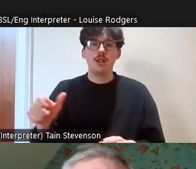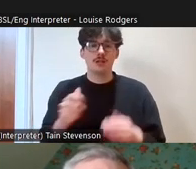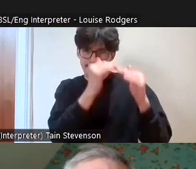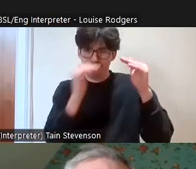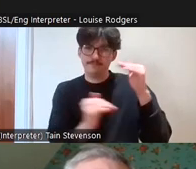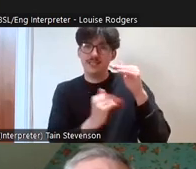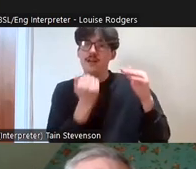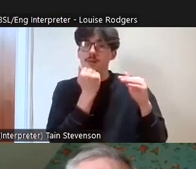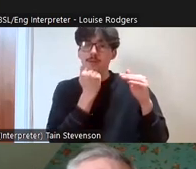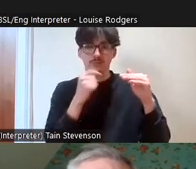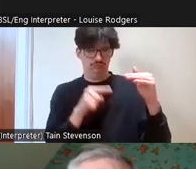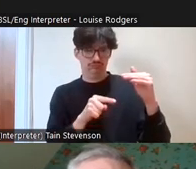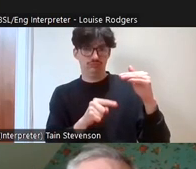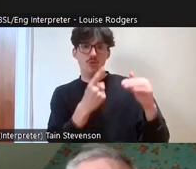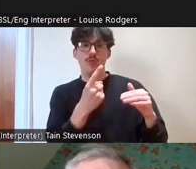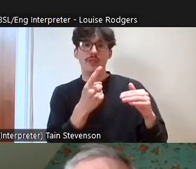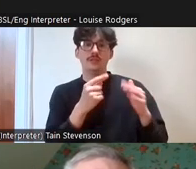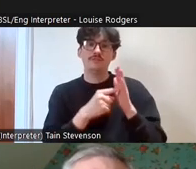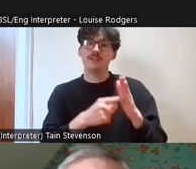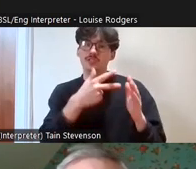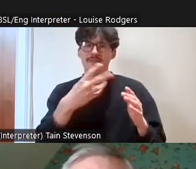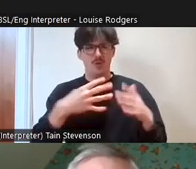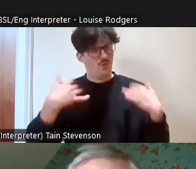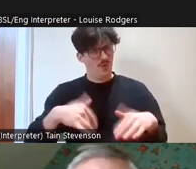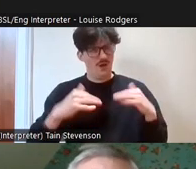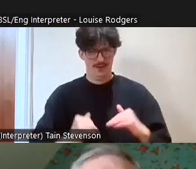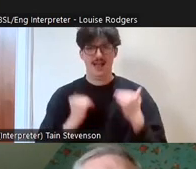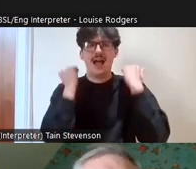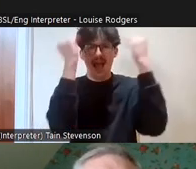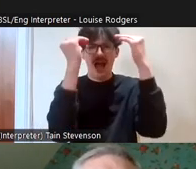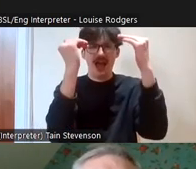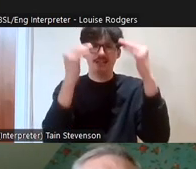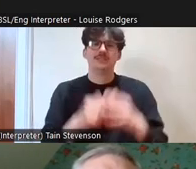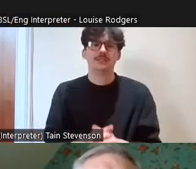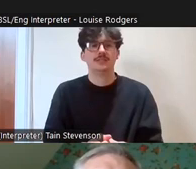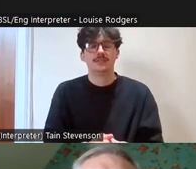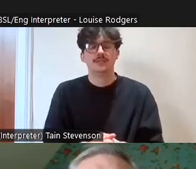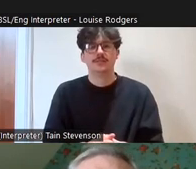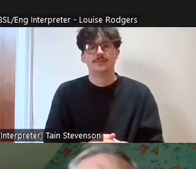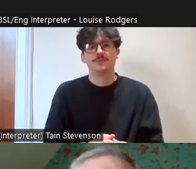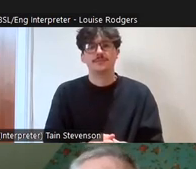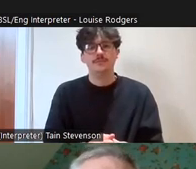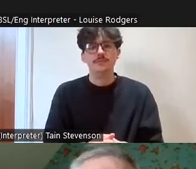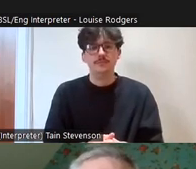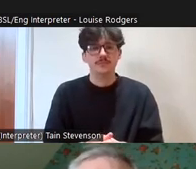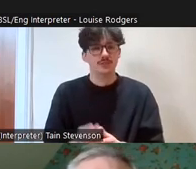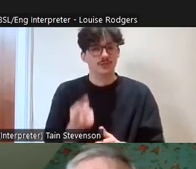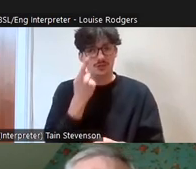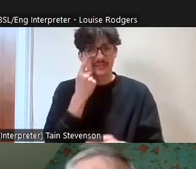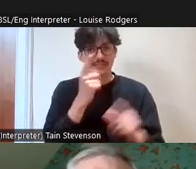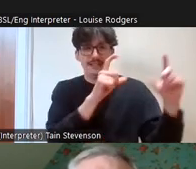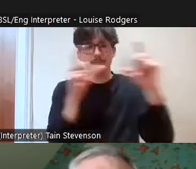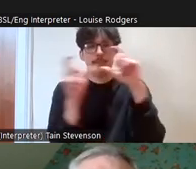stats for that as well, 1584 out of those 4406 and again you can see the photos sort of demonstrate